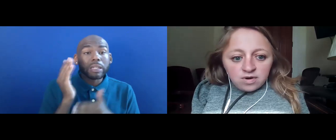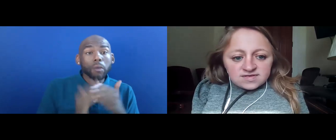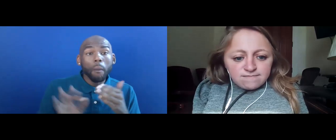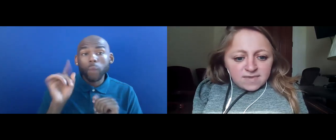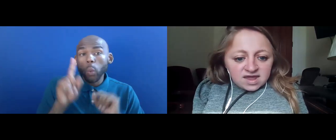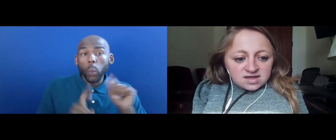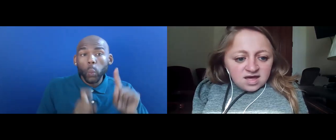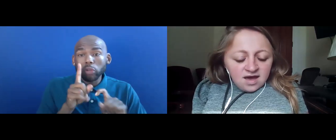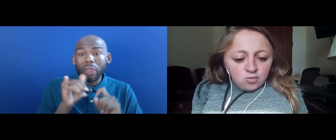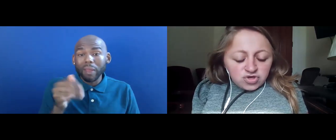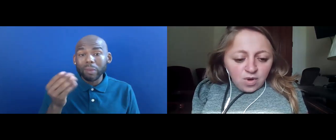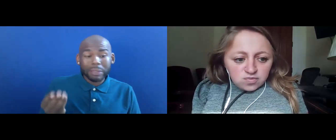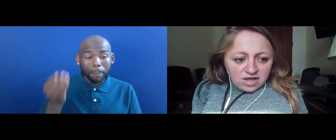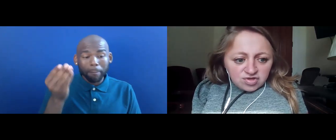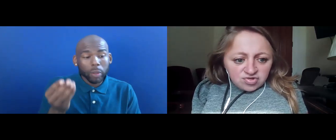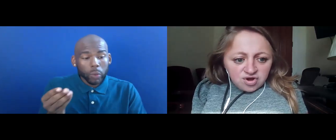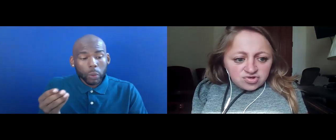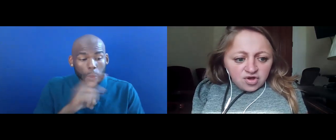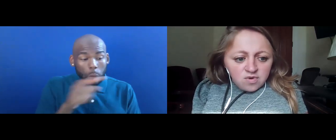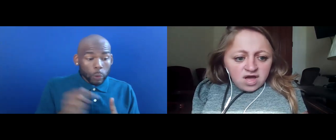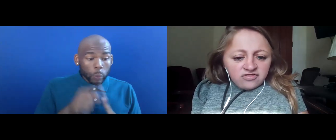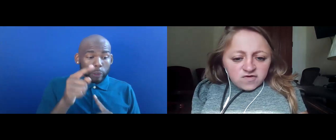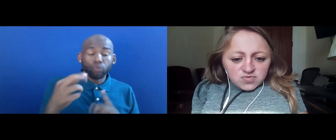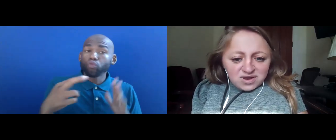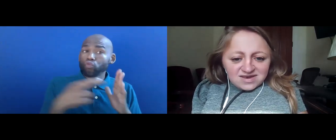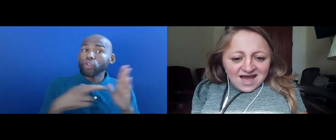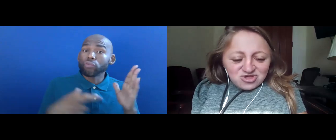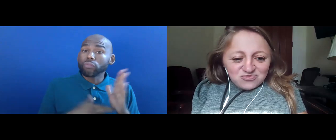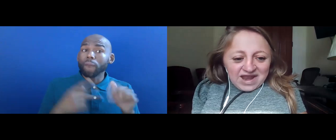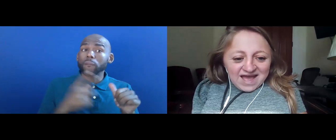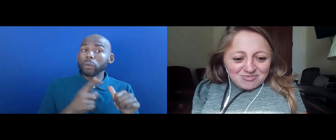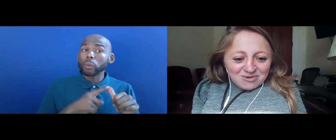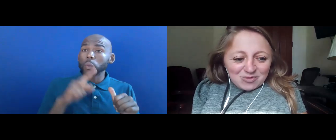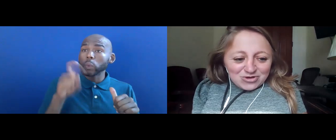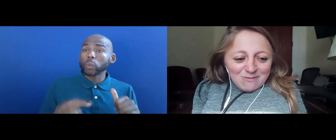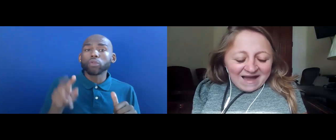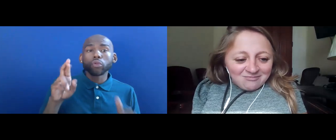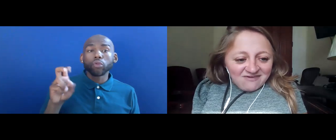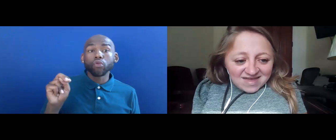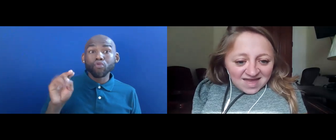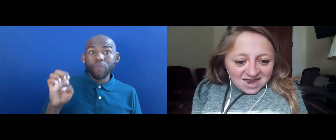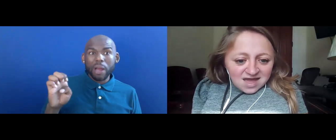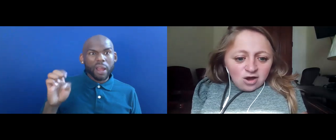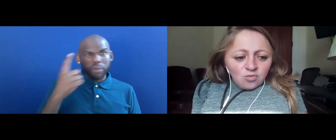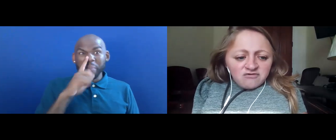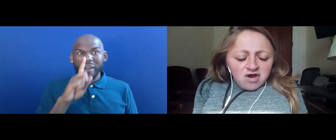WERE SUBMITTED WHEN YOU ALL REGISTERED. SO THE FIRST ONE -- ACTUALLY RENEE, I'M GOING TO PULL YOU BACK UP IF I CAN.